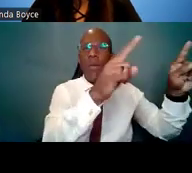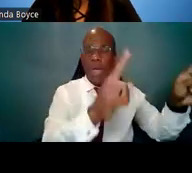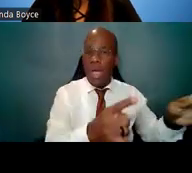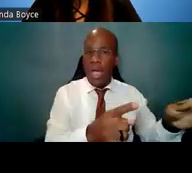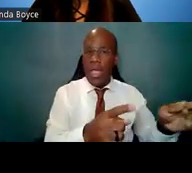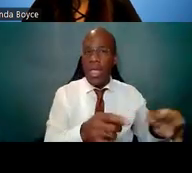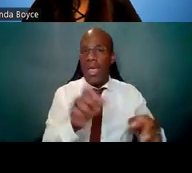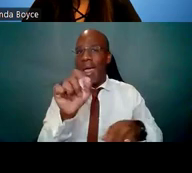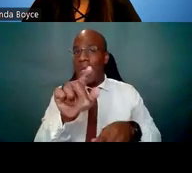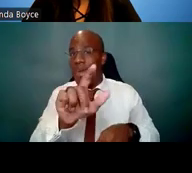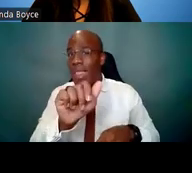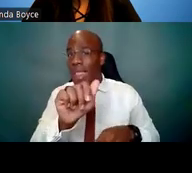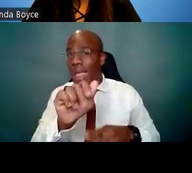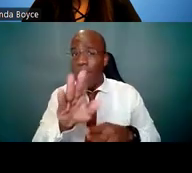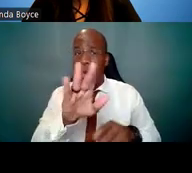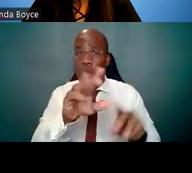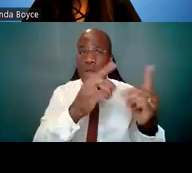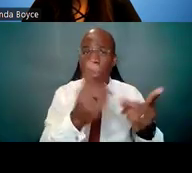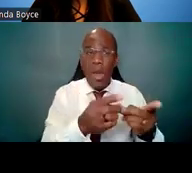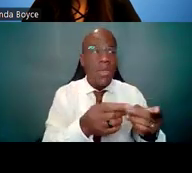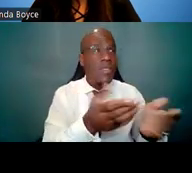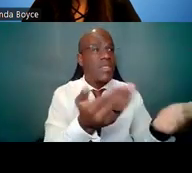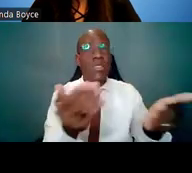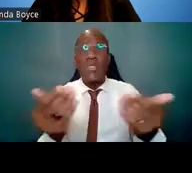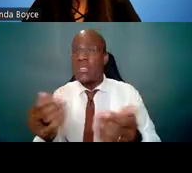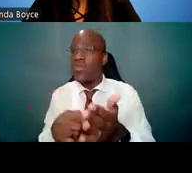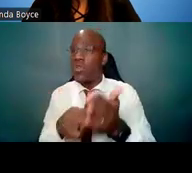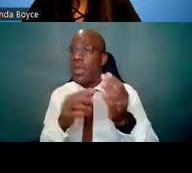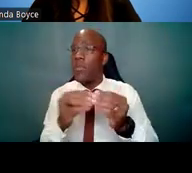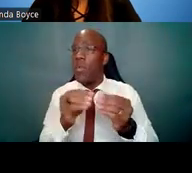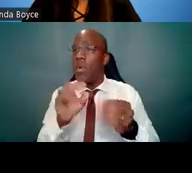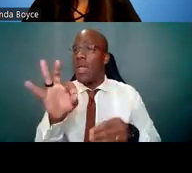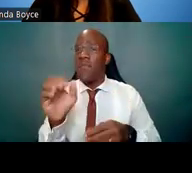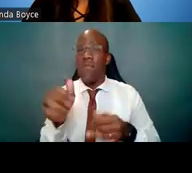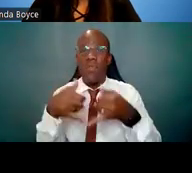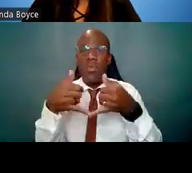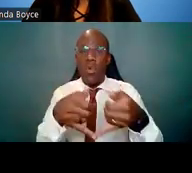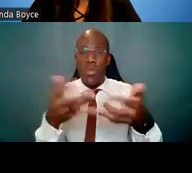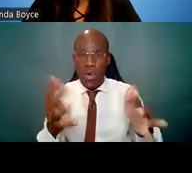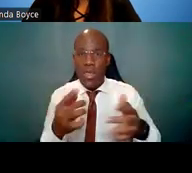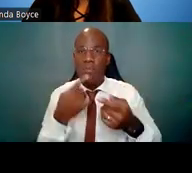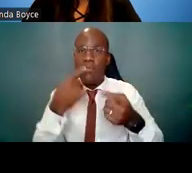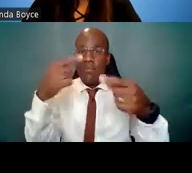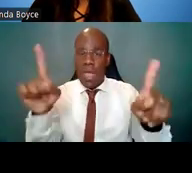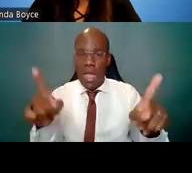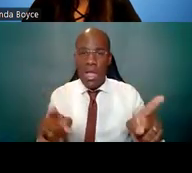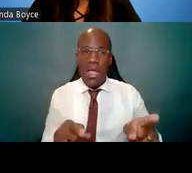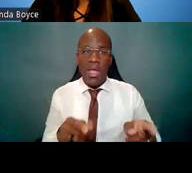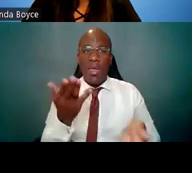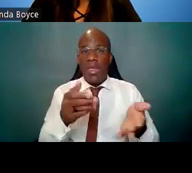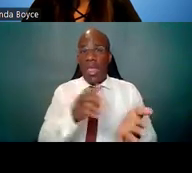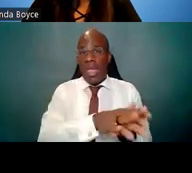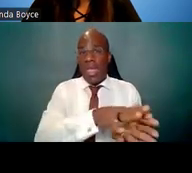You may also have a predoc or postdoc group at your institution that's already accumulated these, and they can help out.